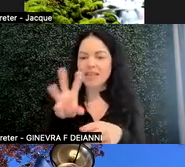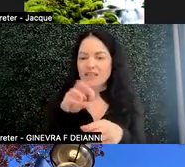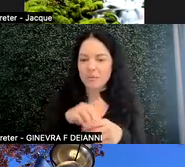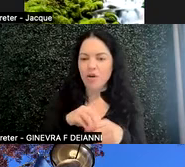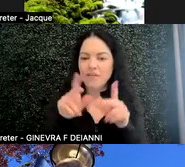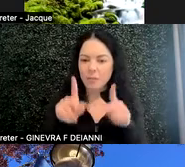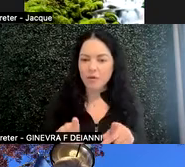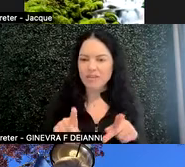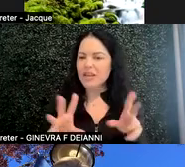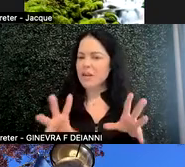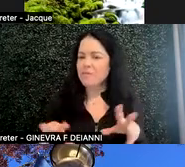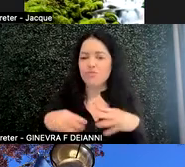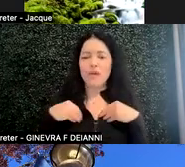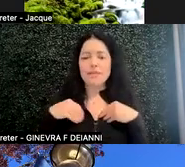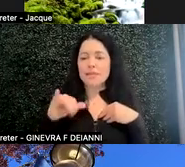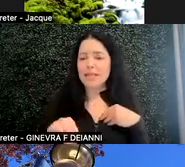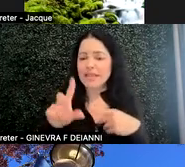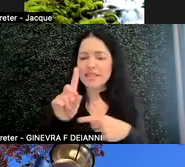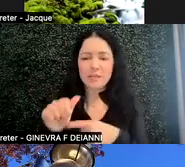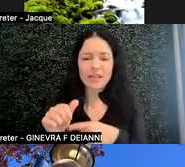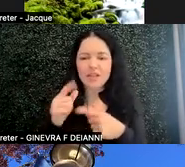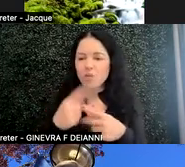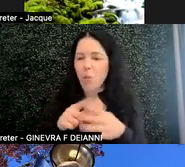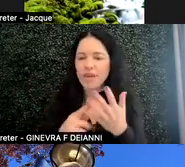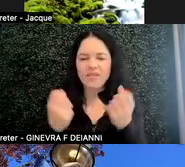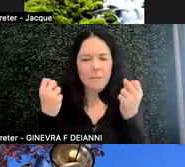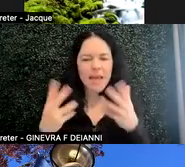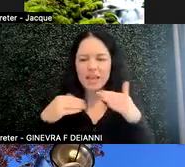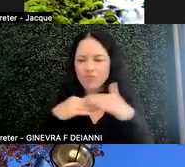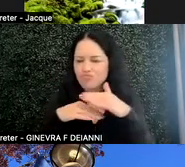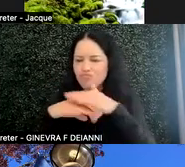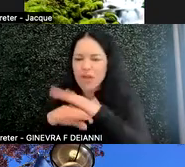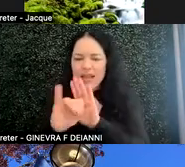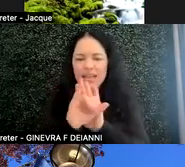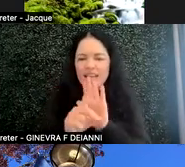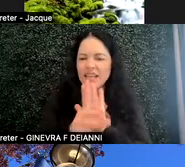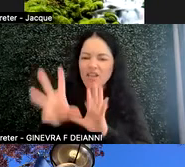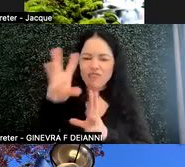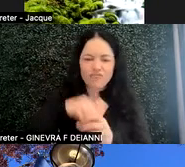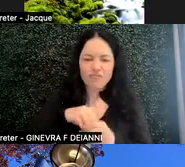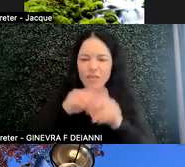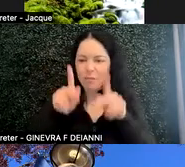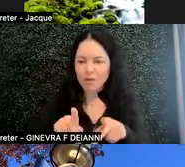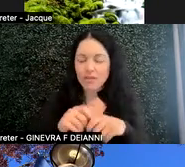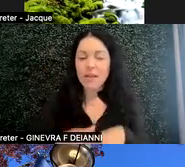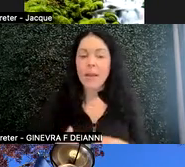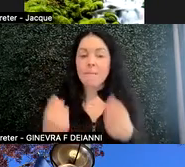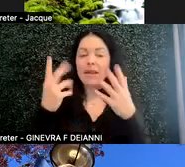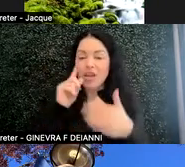and embraces that disability as one of the many intersections of identity that makes up the person. Many autistic and otherwise disabled people